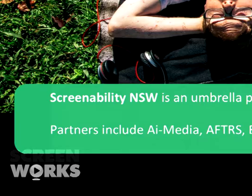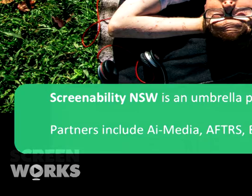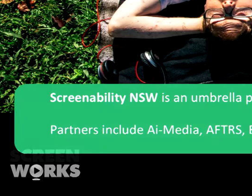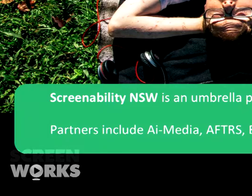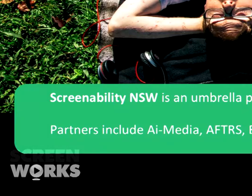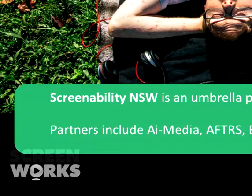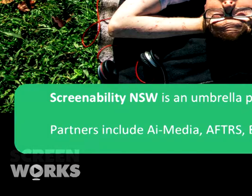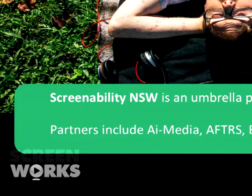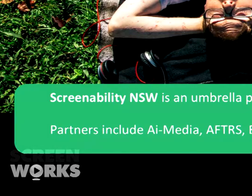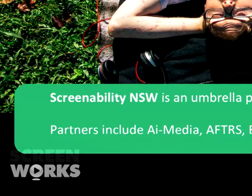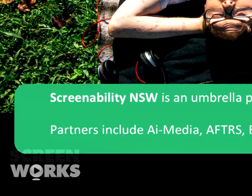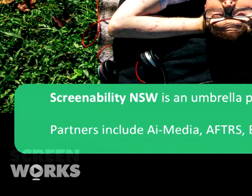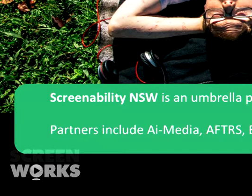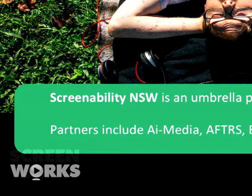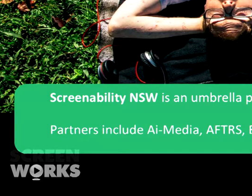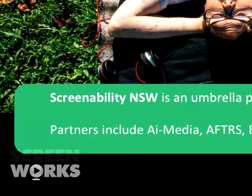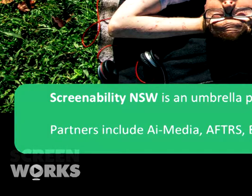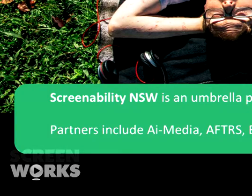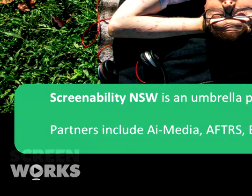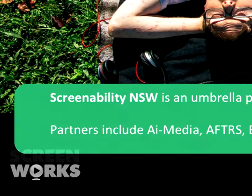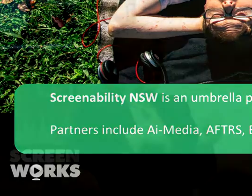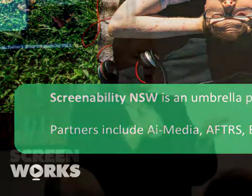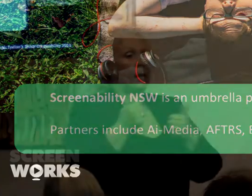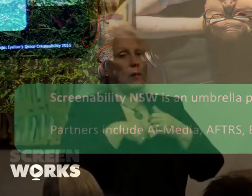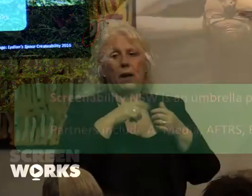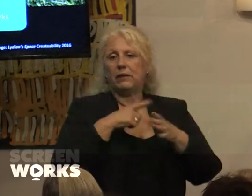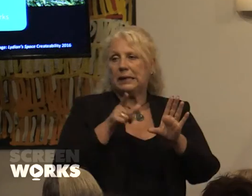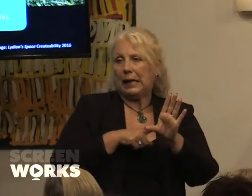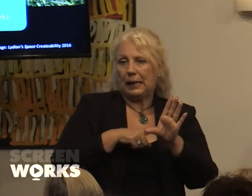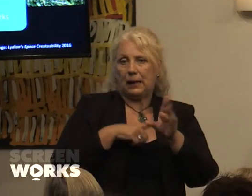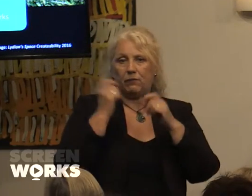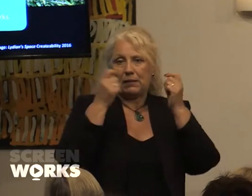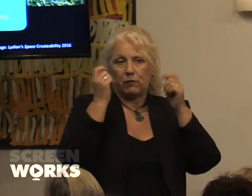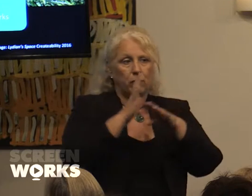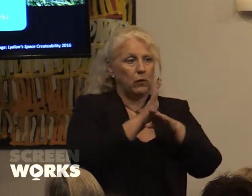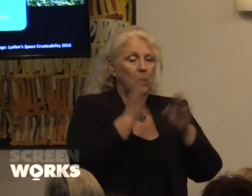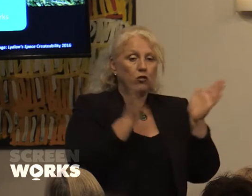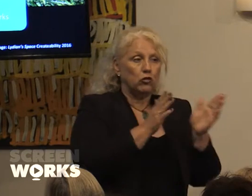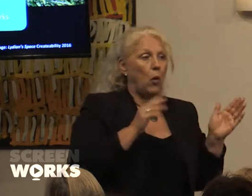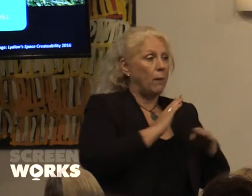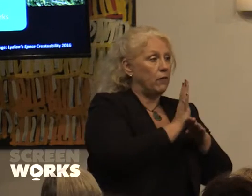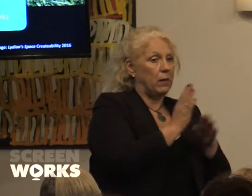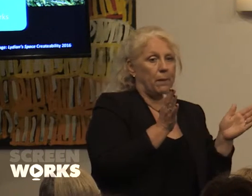disabilities. It'll include an annual Film Festival at Carriageworks, a short film making initiative to finance and deliver